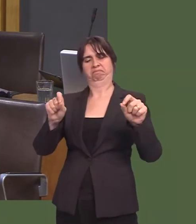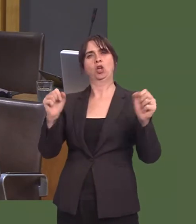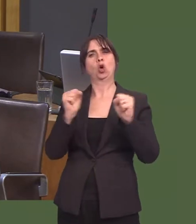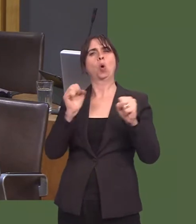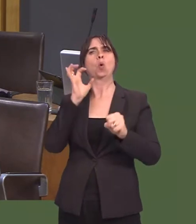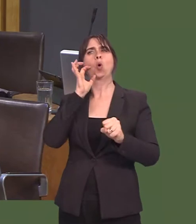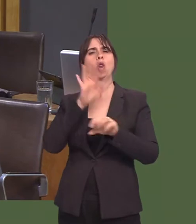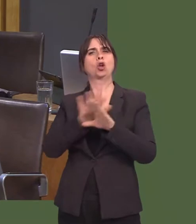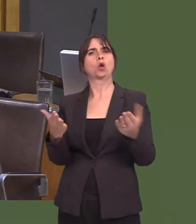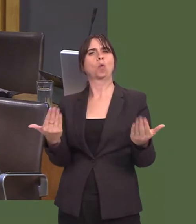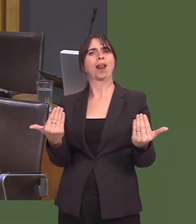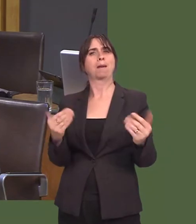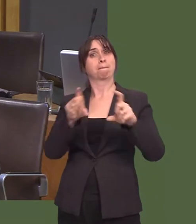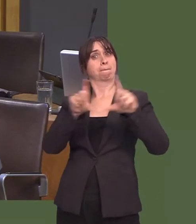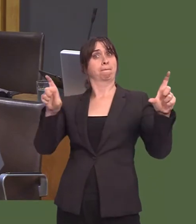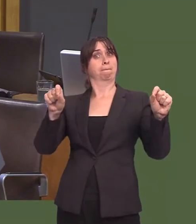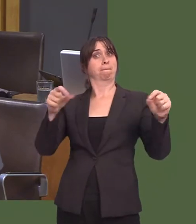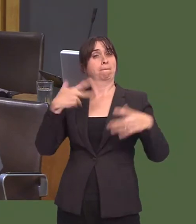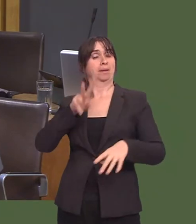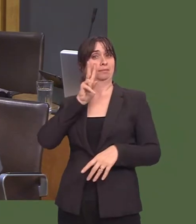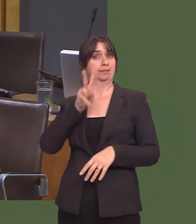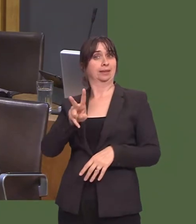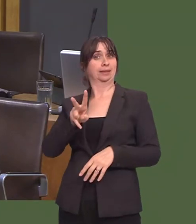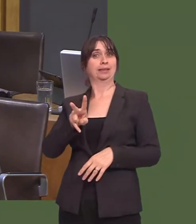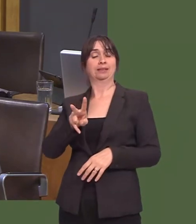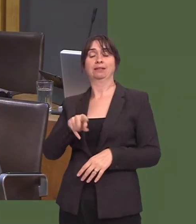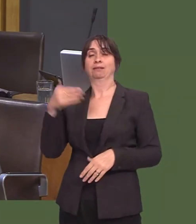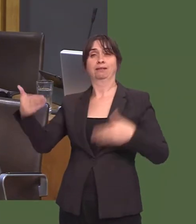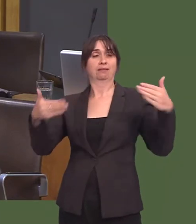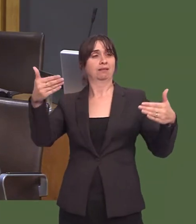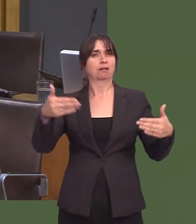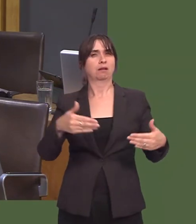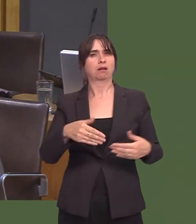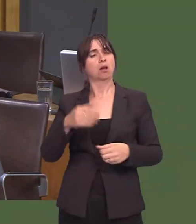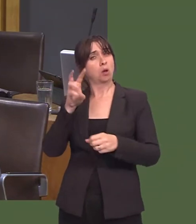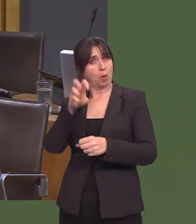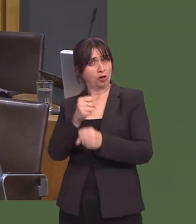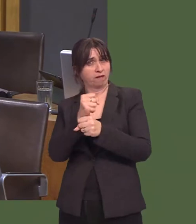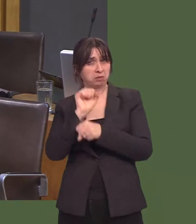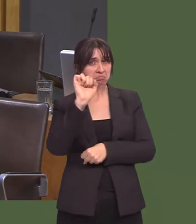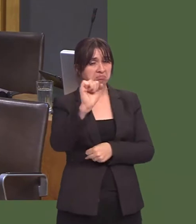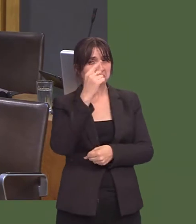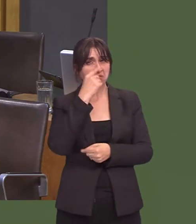Iím sure people have seen that on their travels. Mike Hedges: What Iím asking is: what can the Welsh Government do to help increase the number and size of no-cold-calling zones?